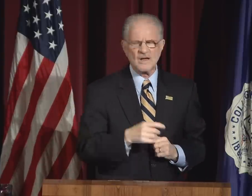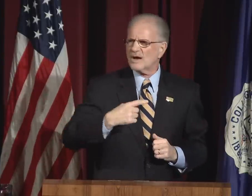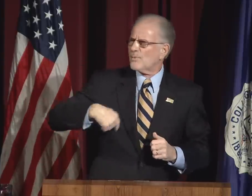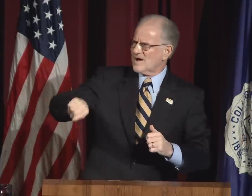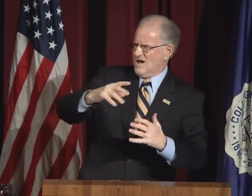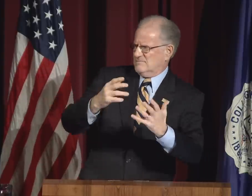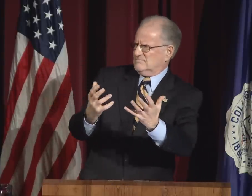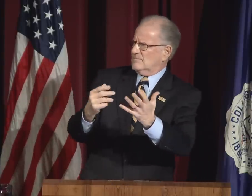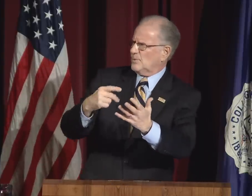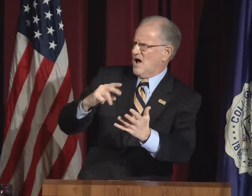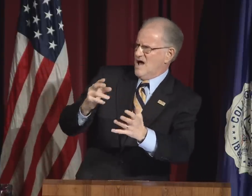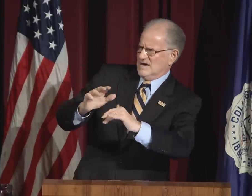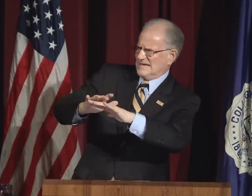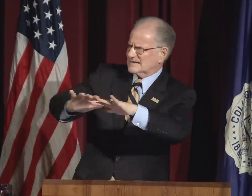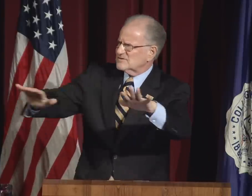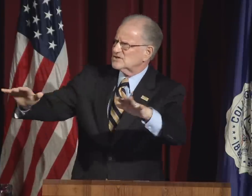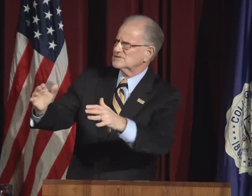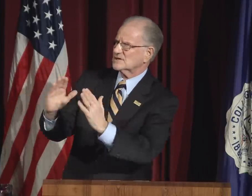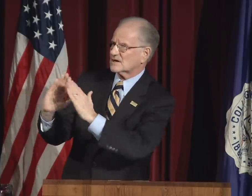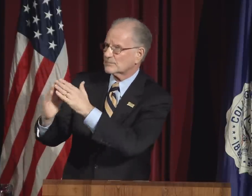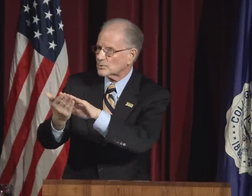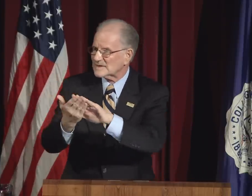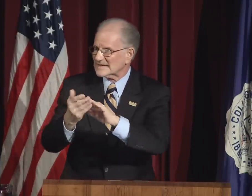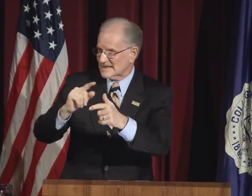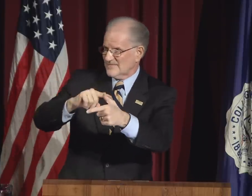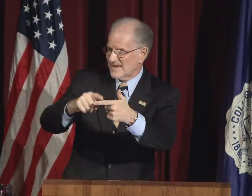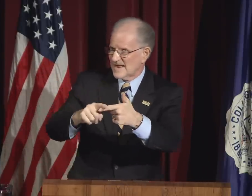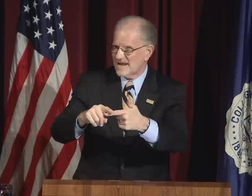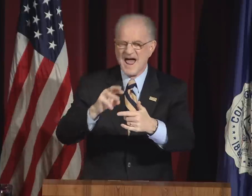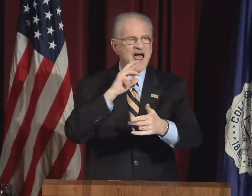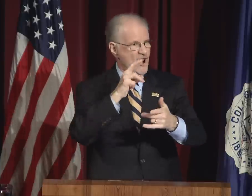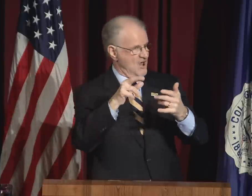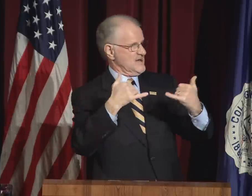And a powerful outcome.